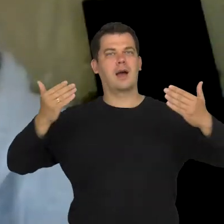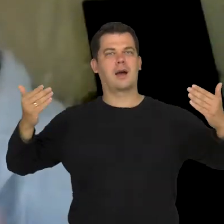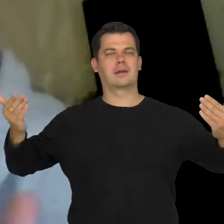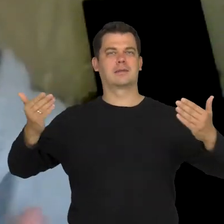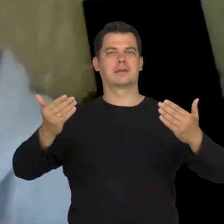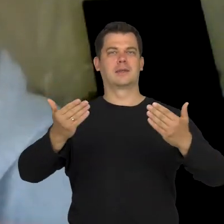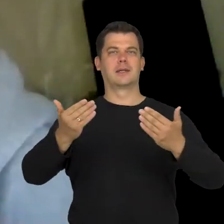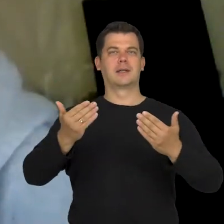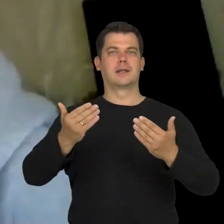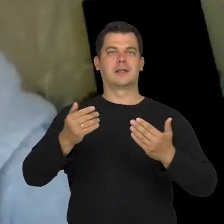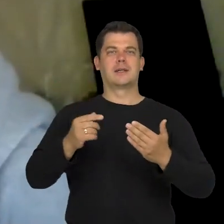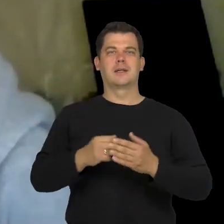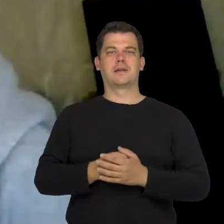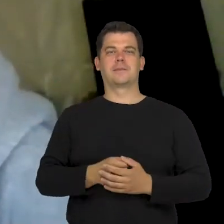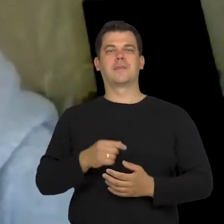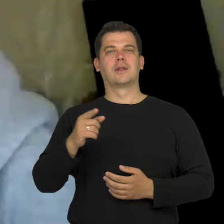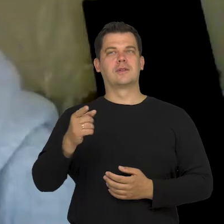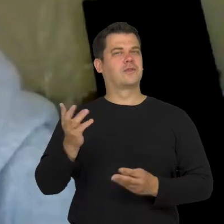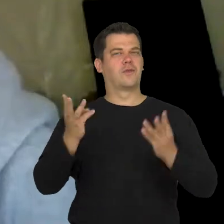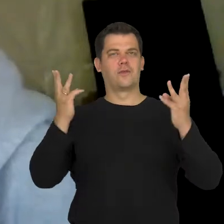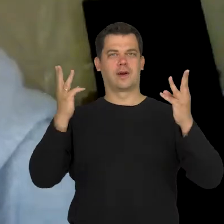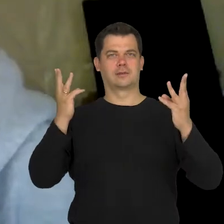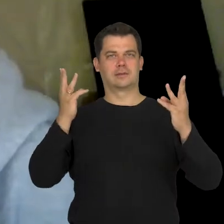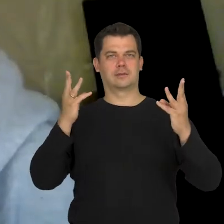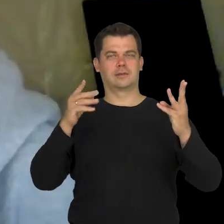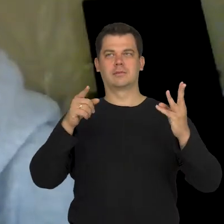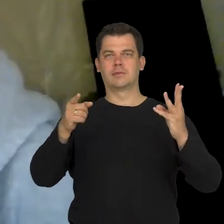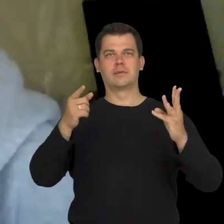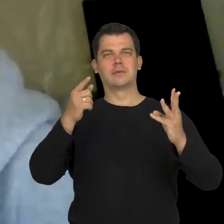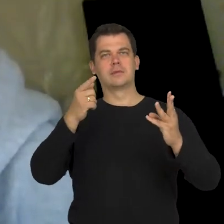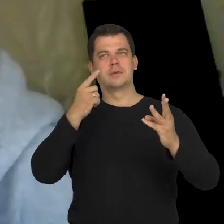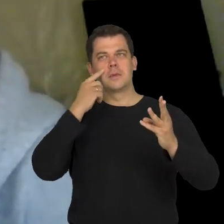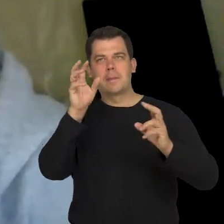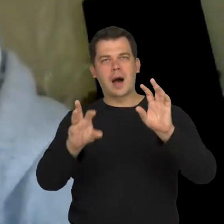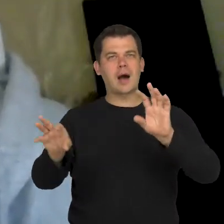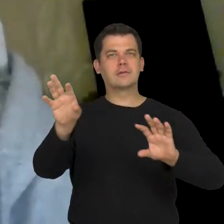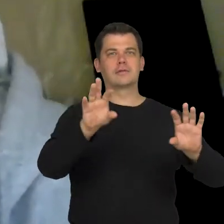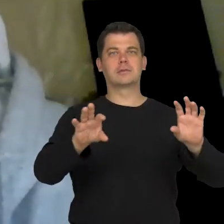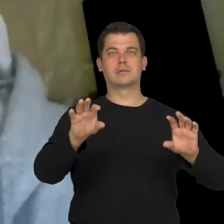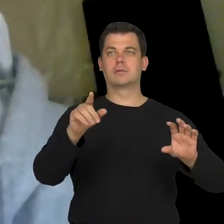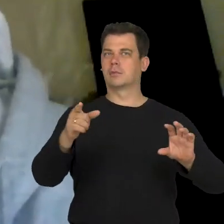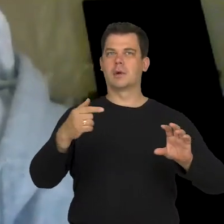where this factor is important, and I remember when I was learning about all this.